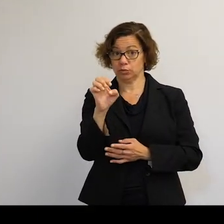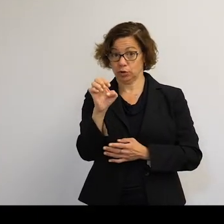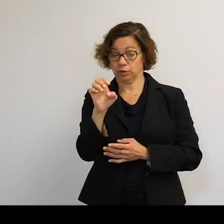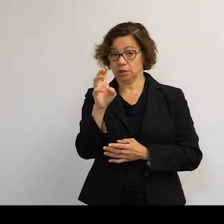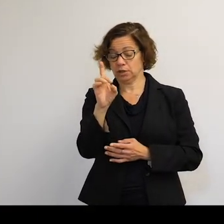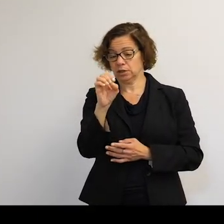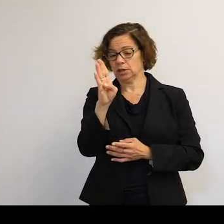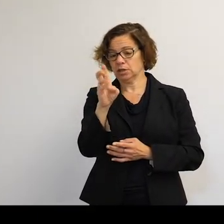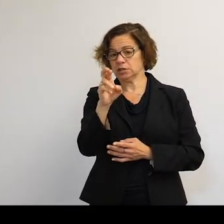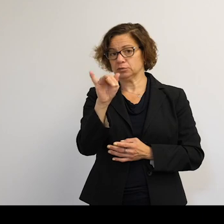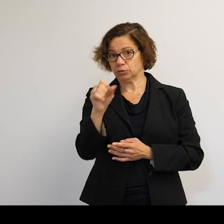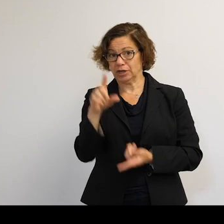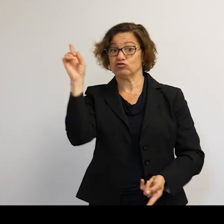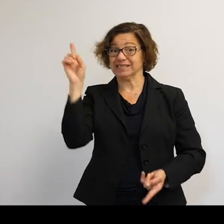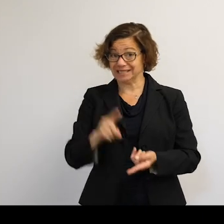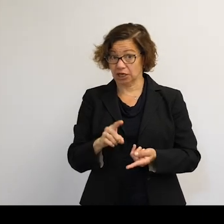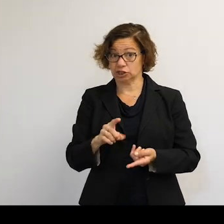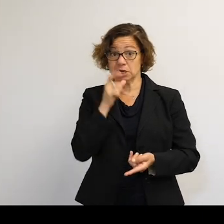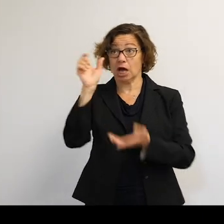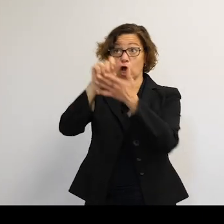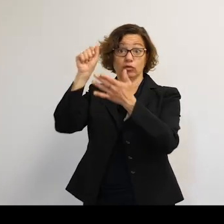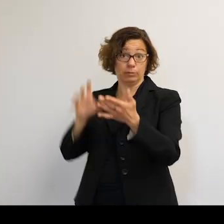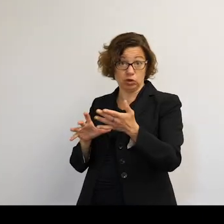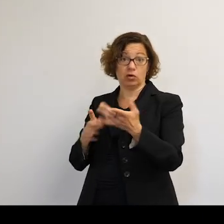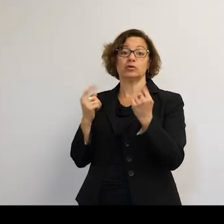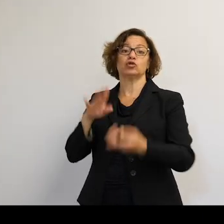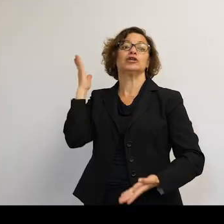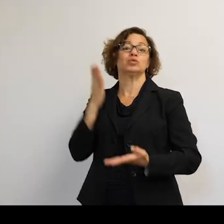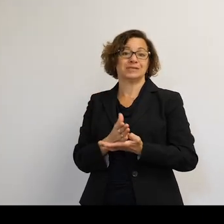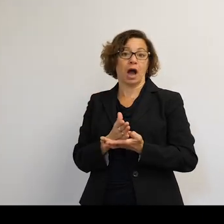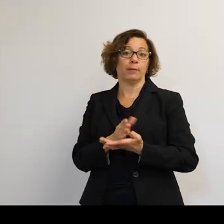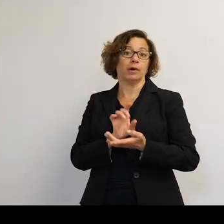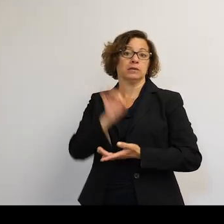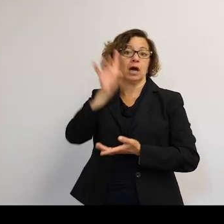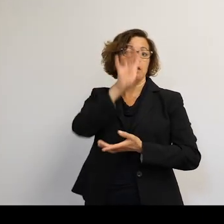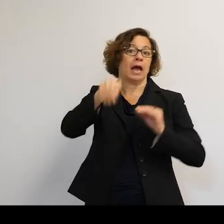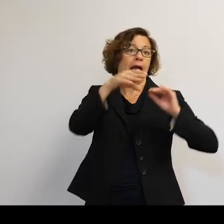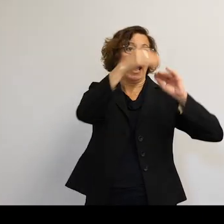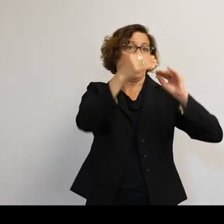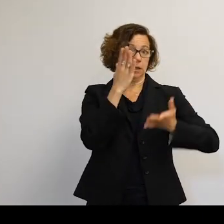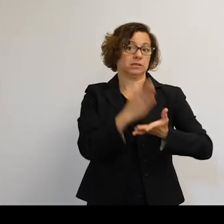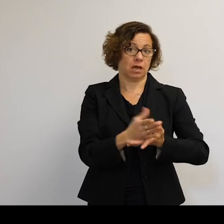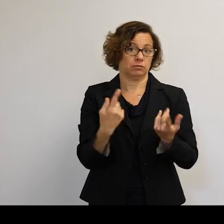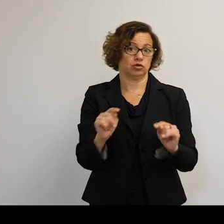Reduction in creation. Not removal, but just trying to stop putting new things up there.